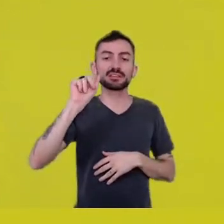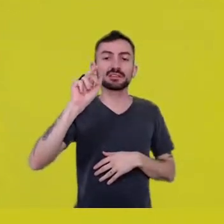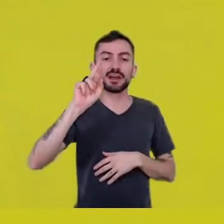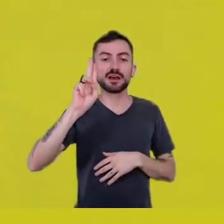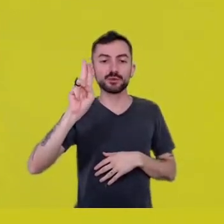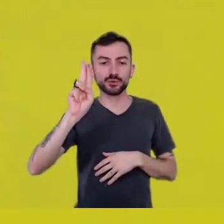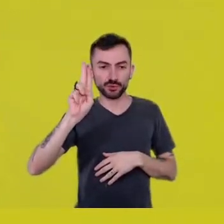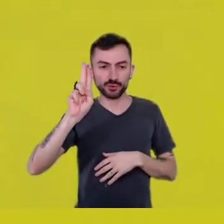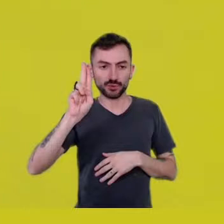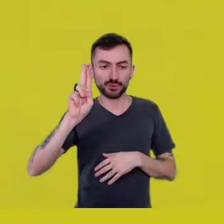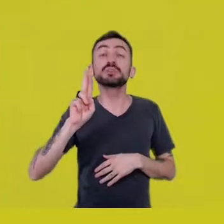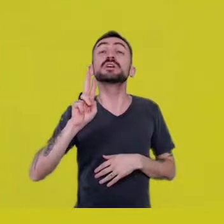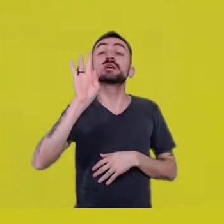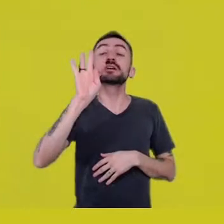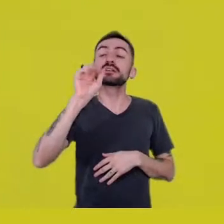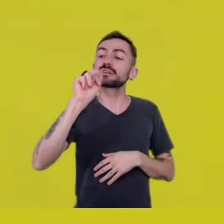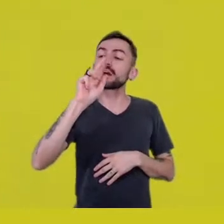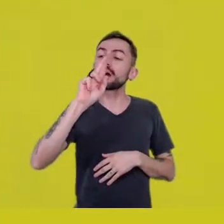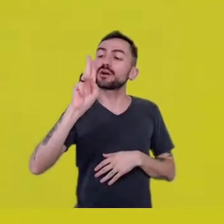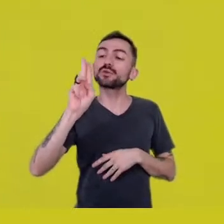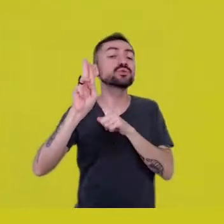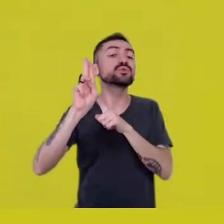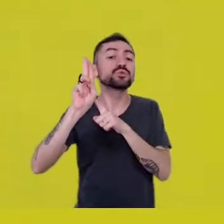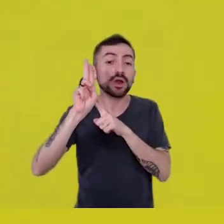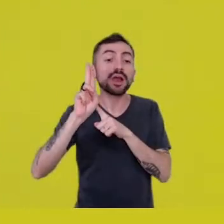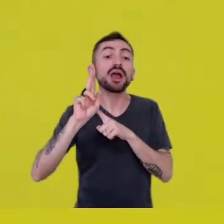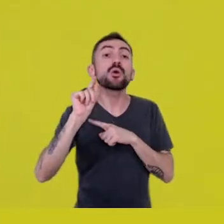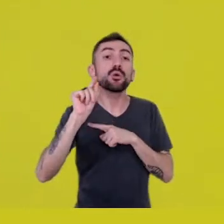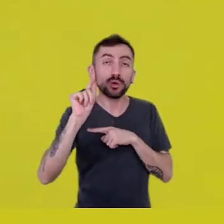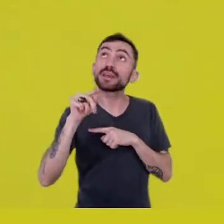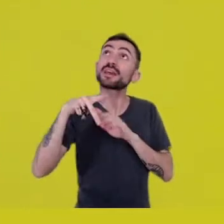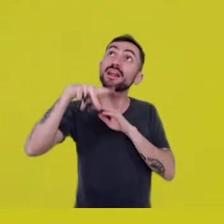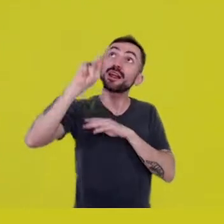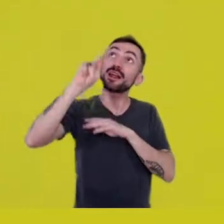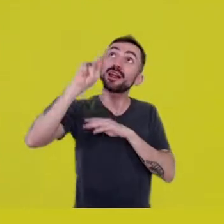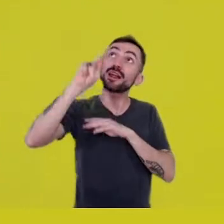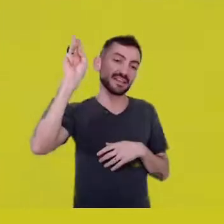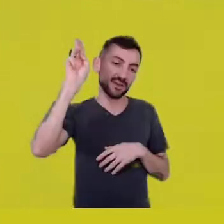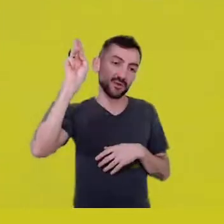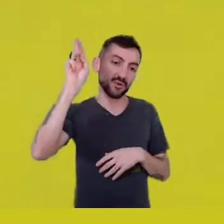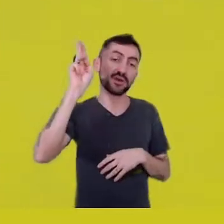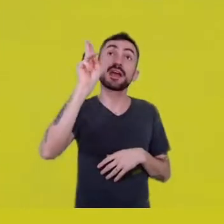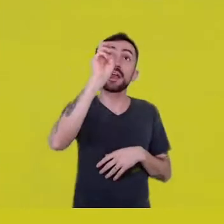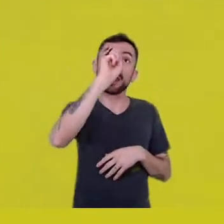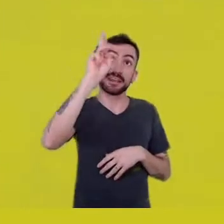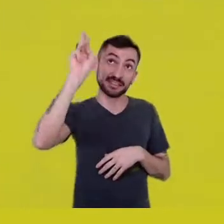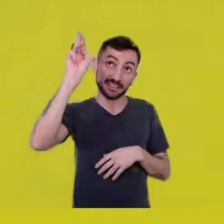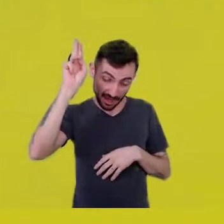Taru andé. It’s the movement of the sky getting near the earth,